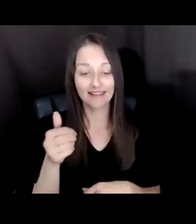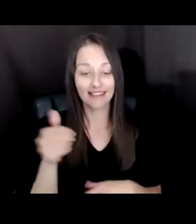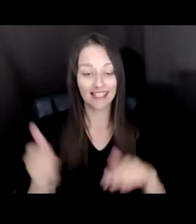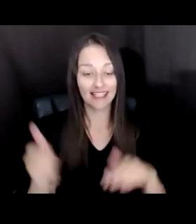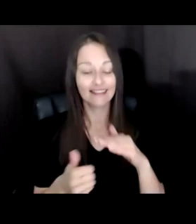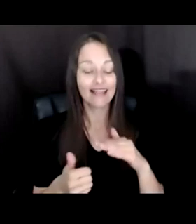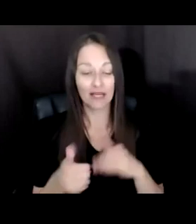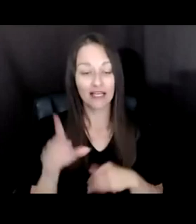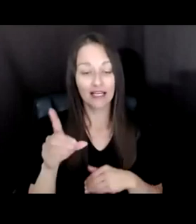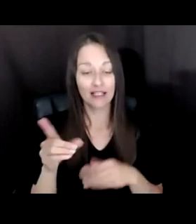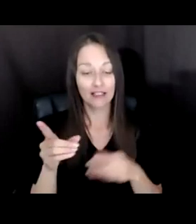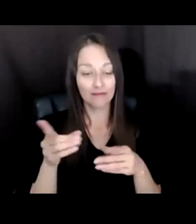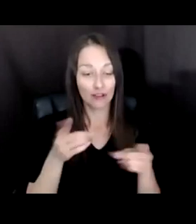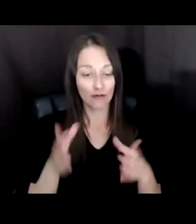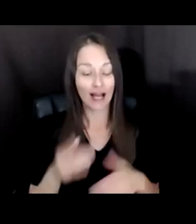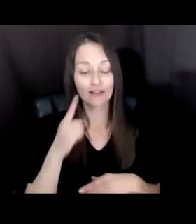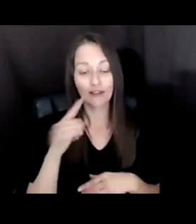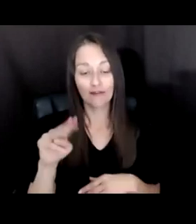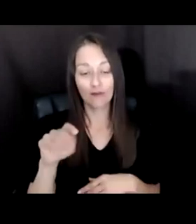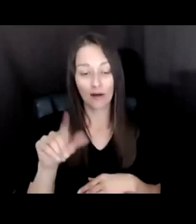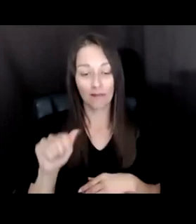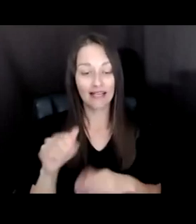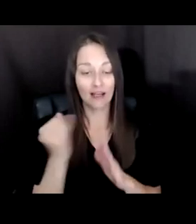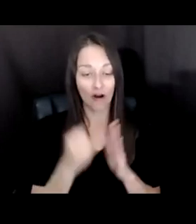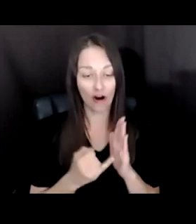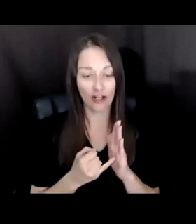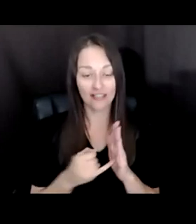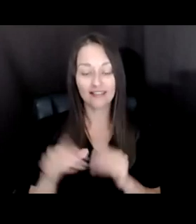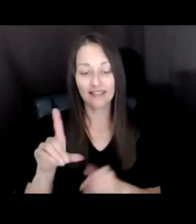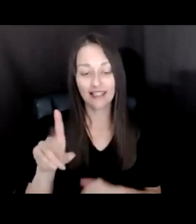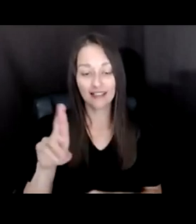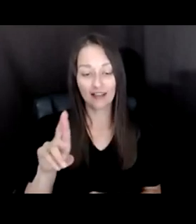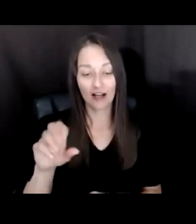MOORE SHAFFER. I WANT TO THANK DR. SCHAEFER AND ALSO PATRICIA GERMANN WHO HELPED AT THE LATER